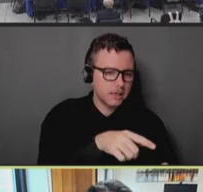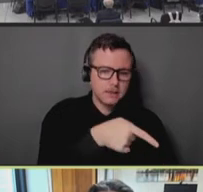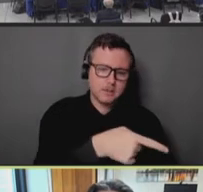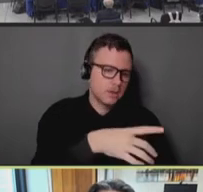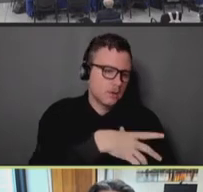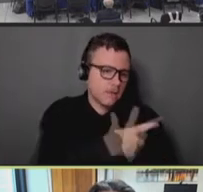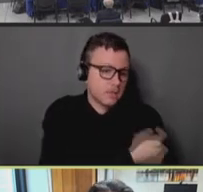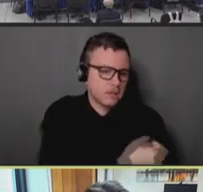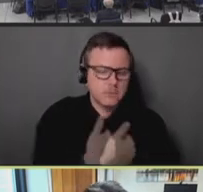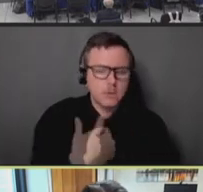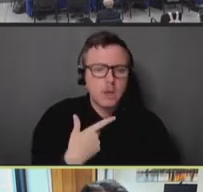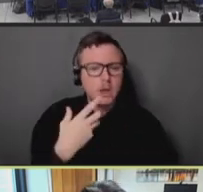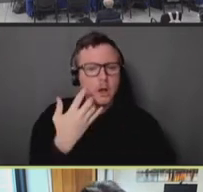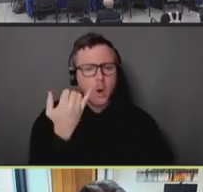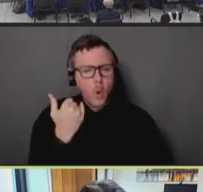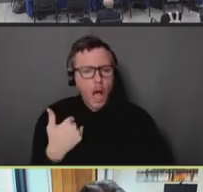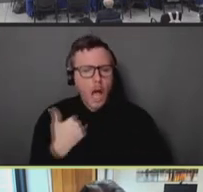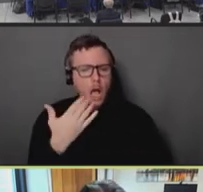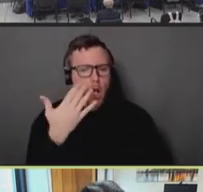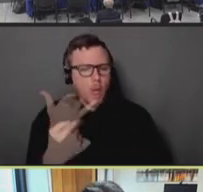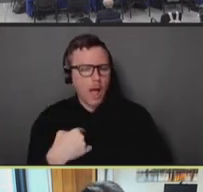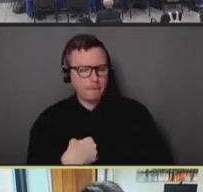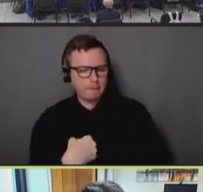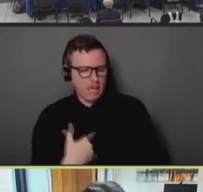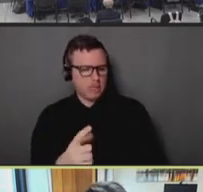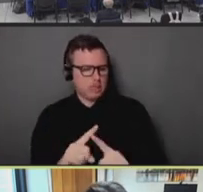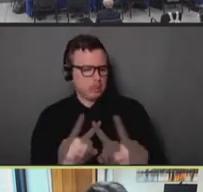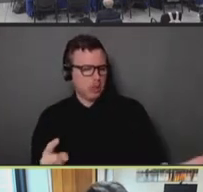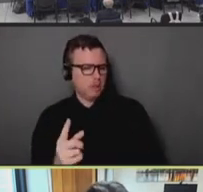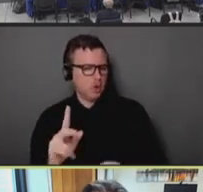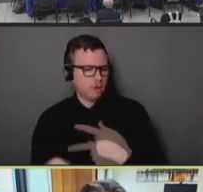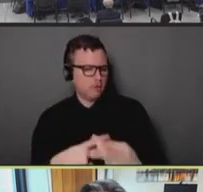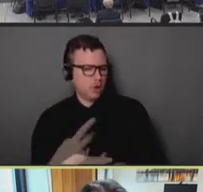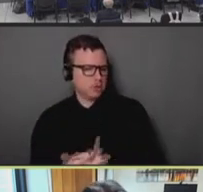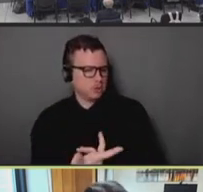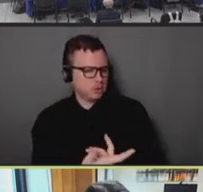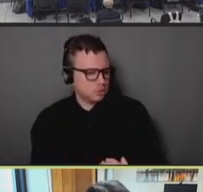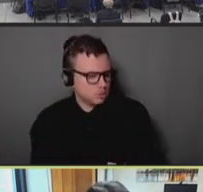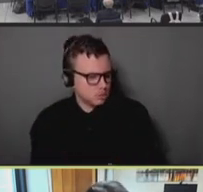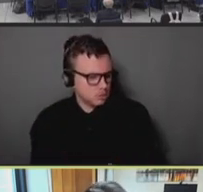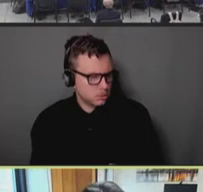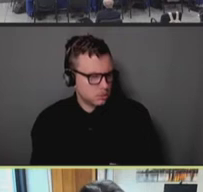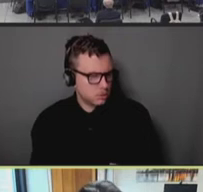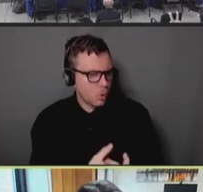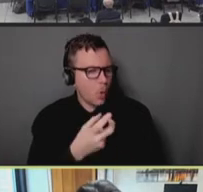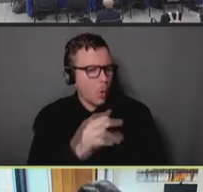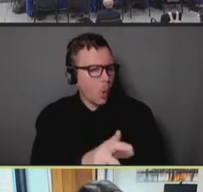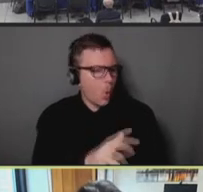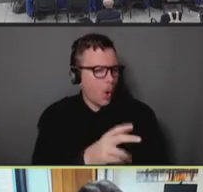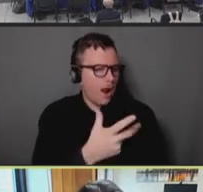"Why am I getting a different version of -- or the same vaccine delivered in a different way?"